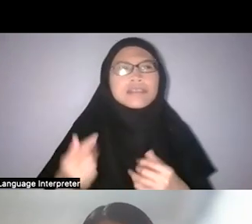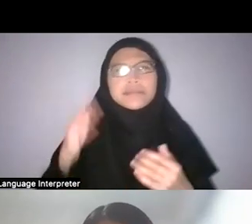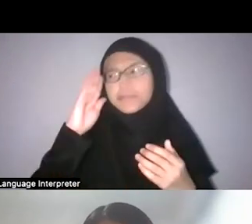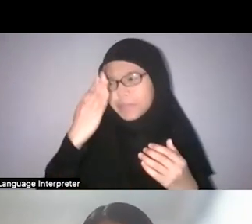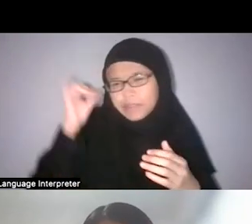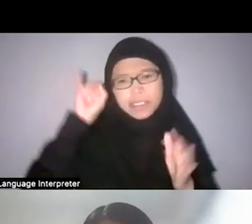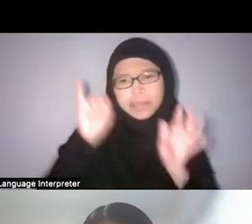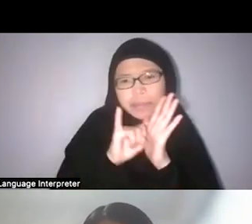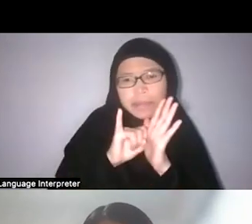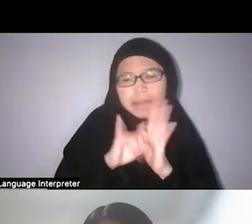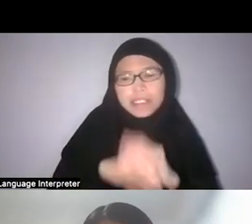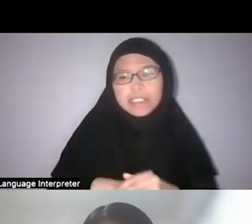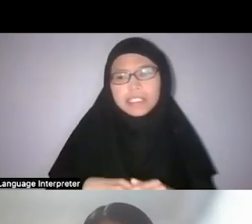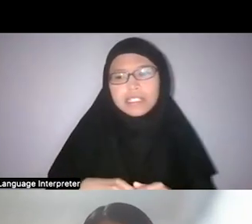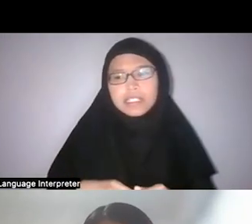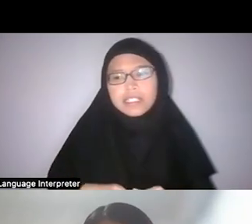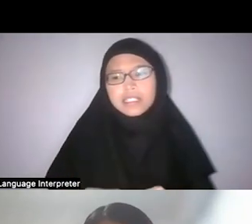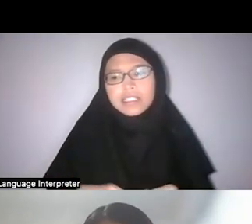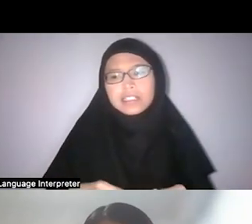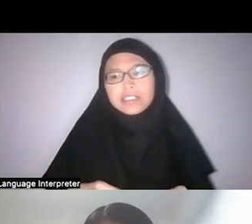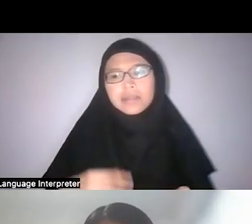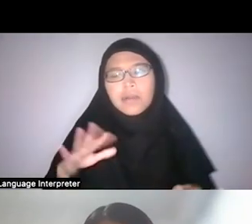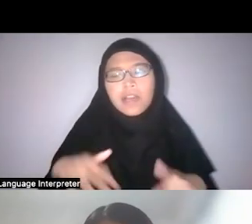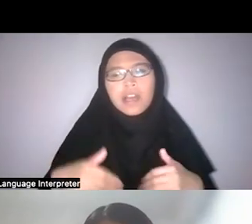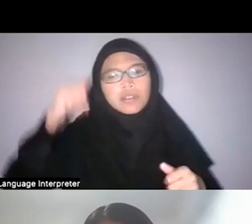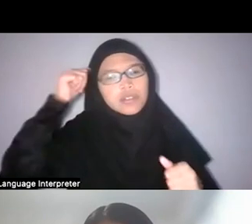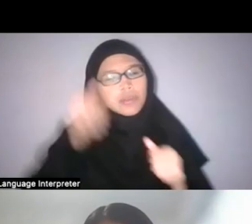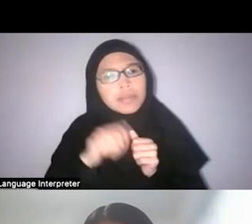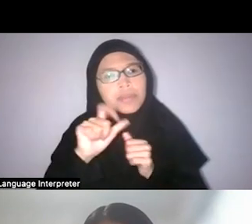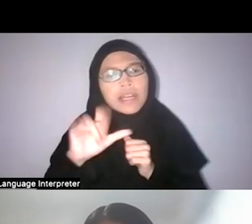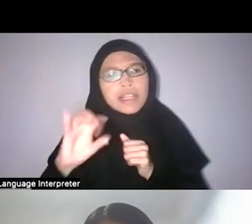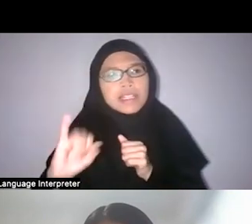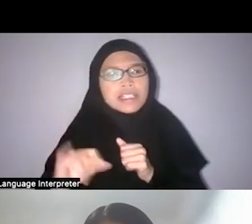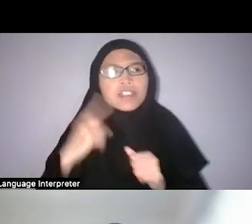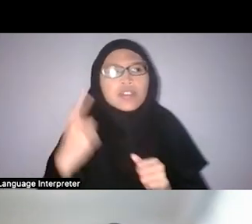He’s always remembered as Wallace’s sidekick. And if you go to the Lee Kong Chian Natural History Museum,